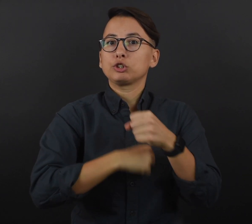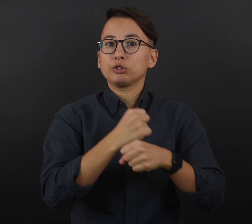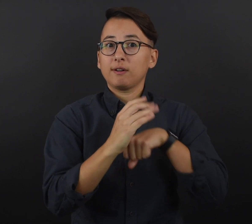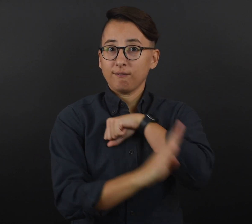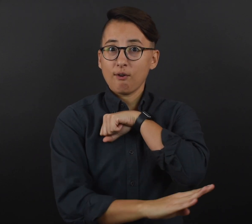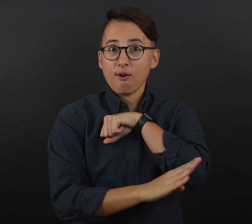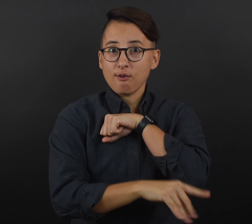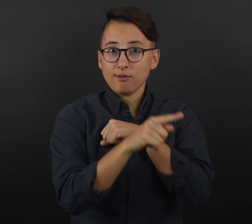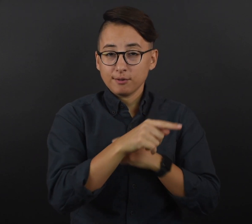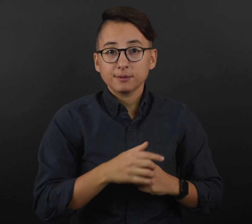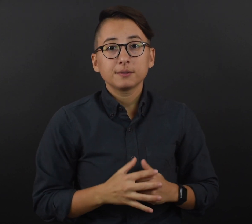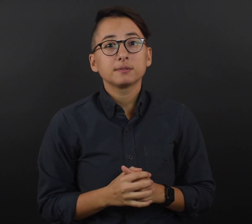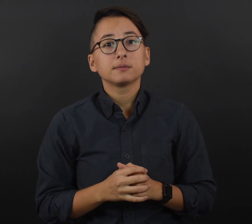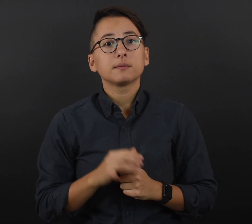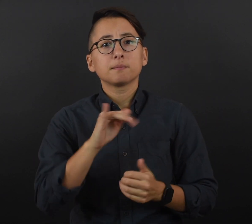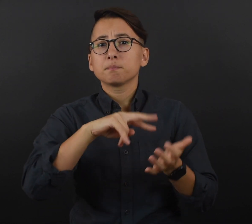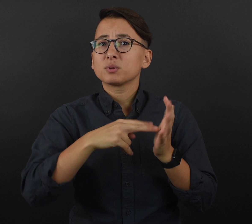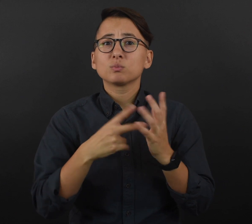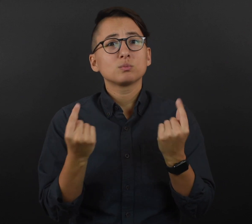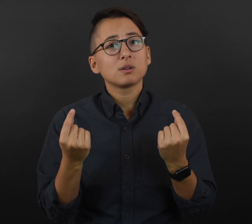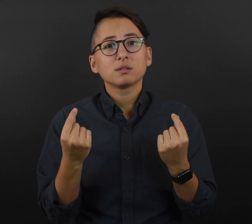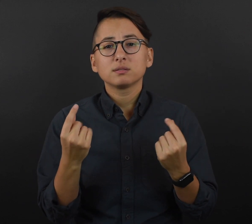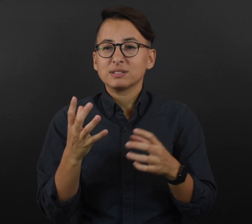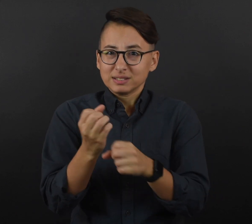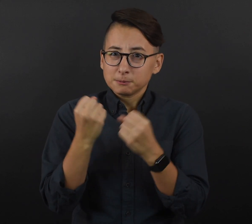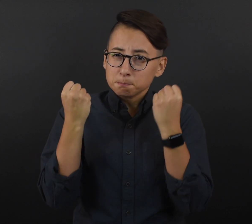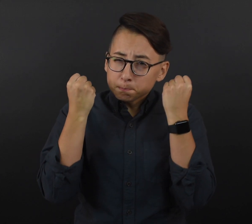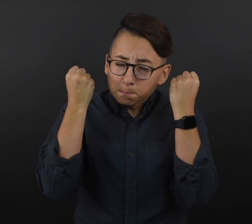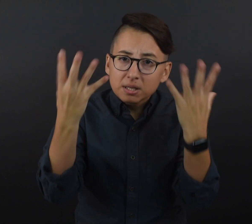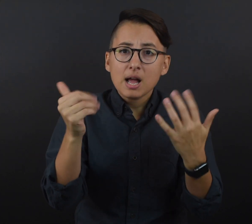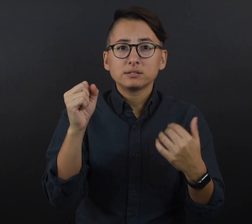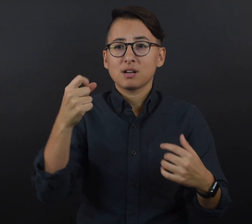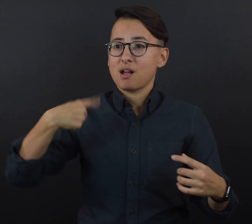and that means getting as many of us vaccinated